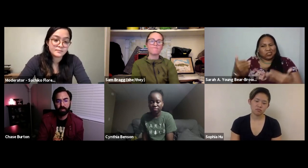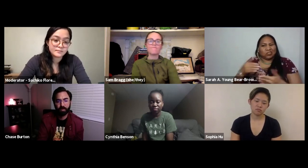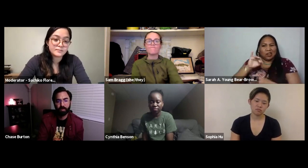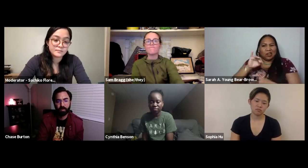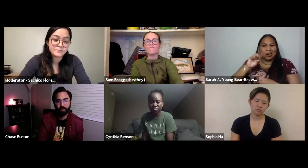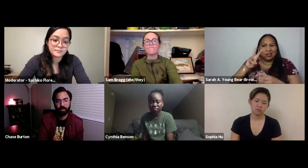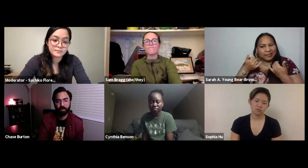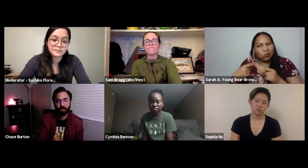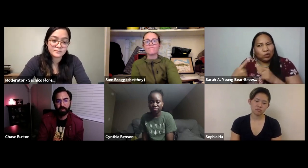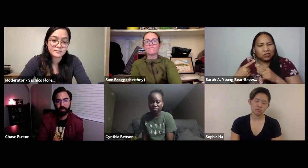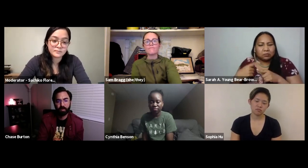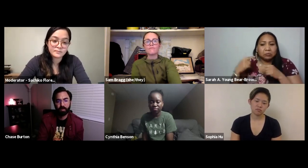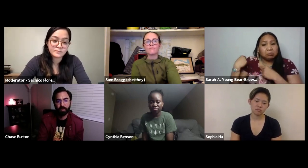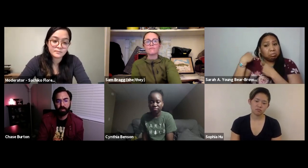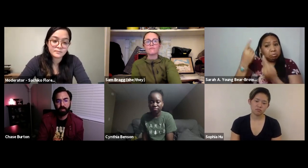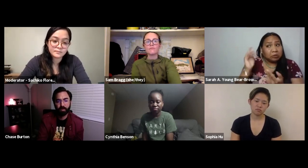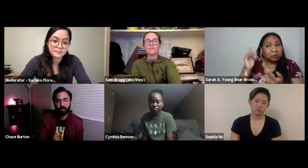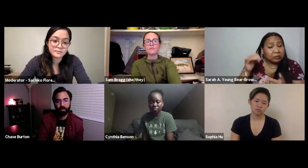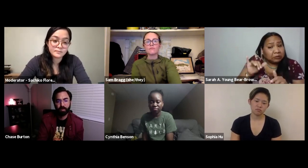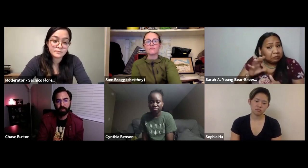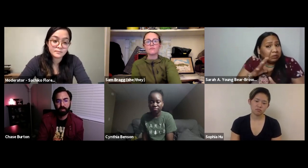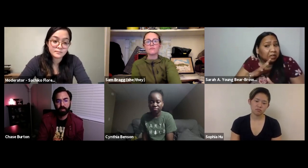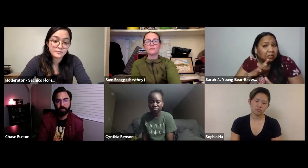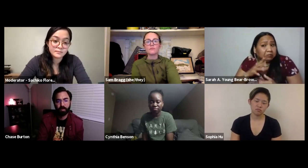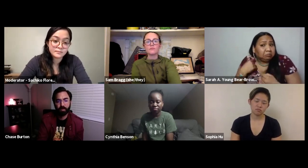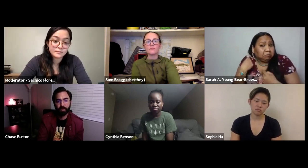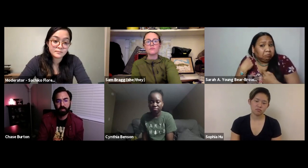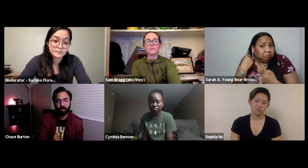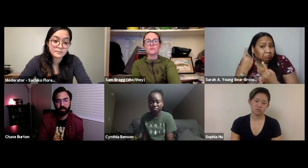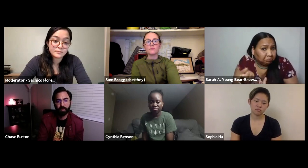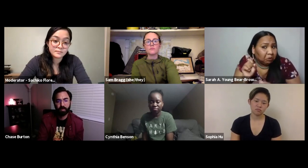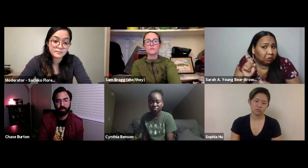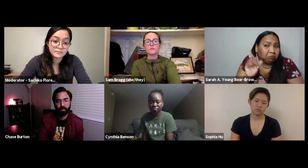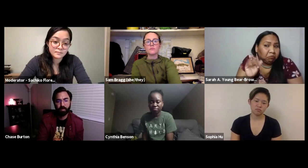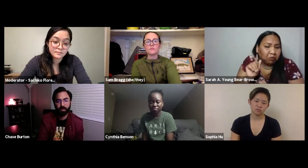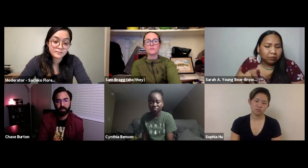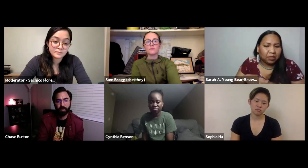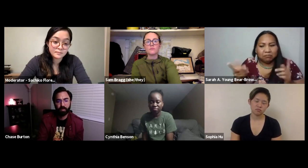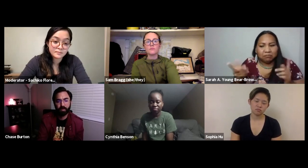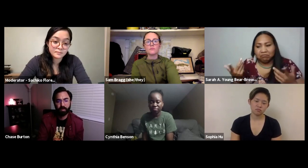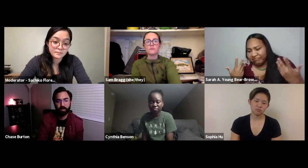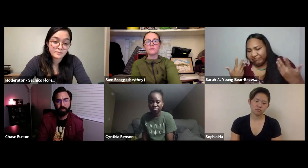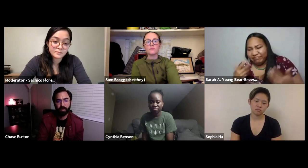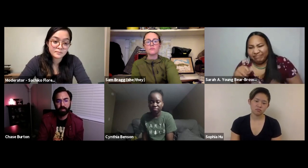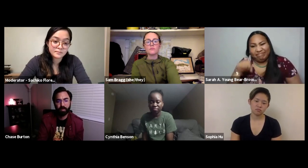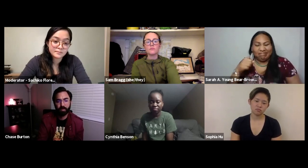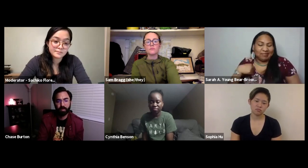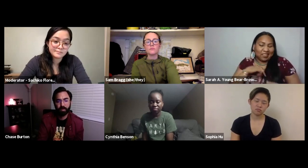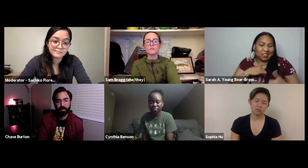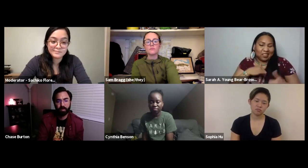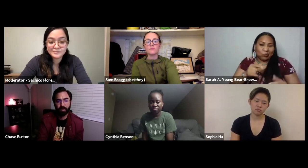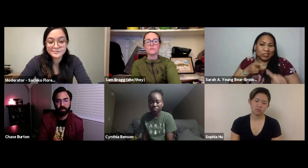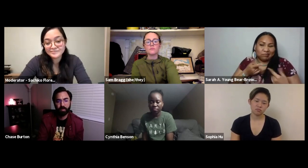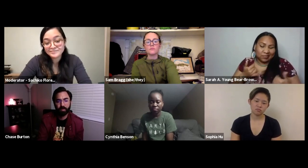this struggle or this pattern that we still have to deal with. Things seem to be getting